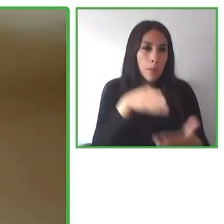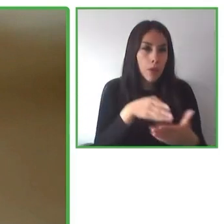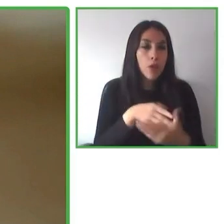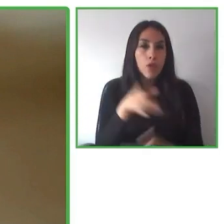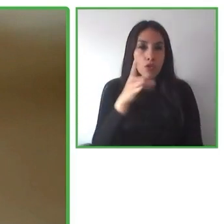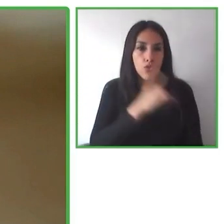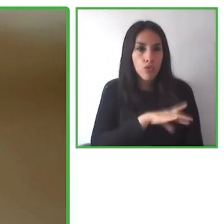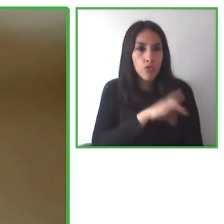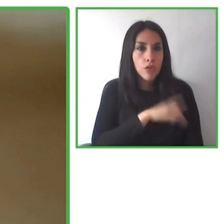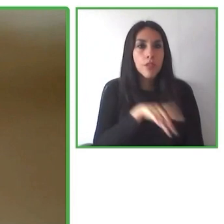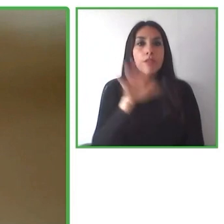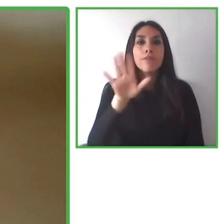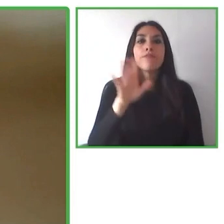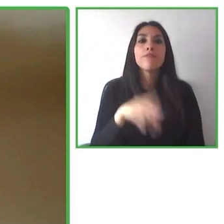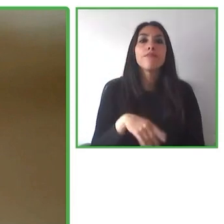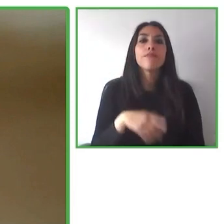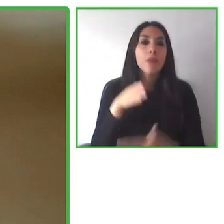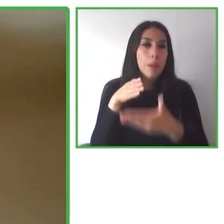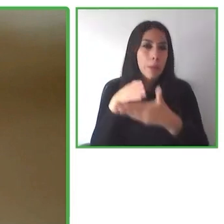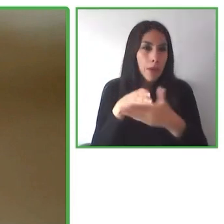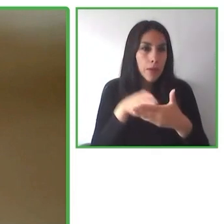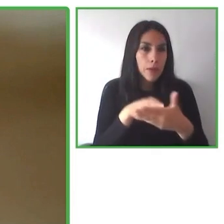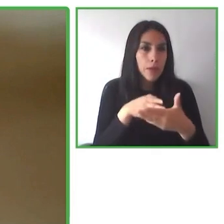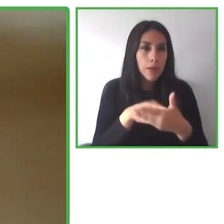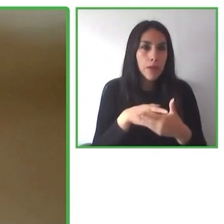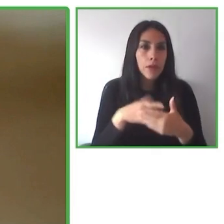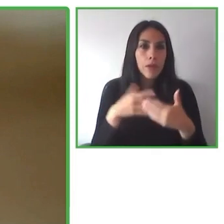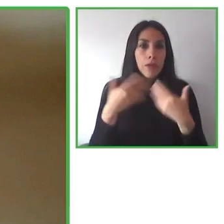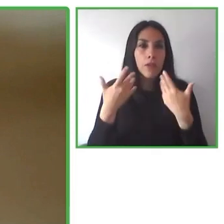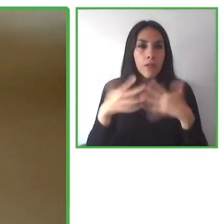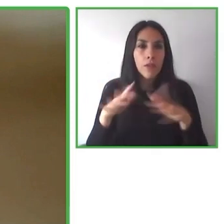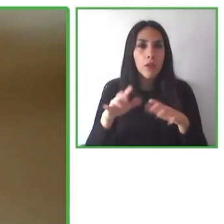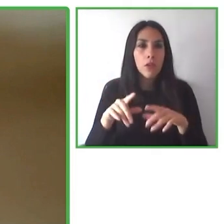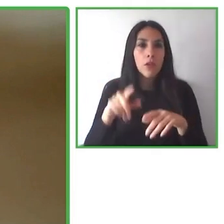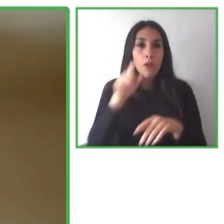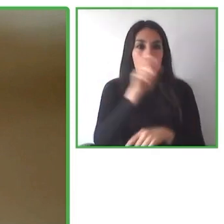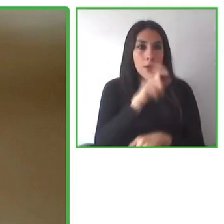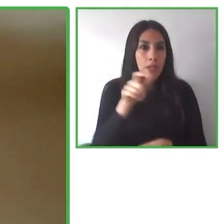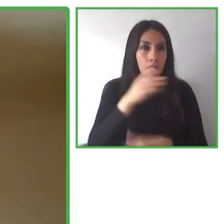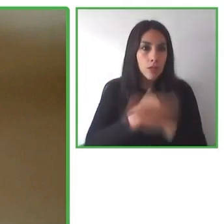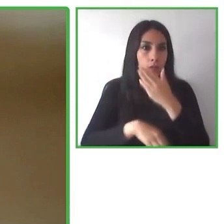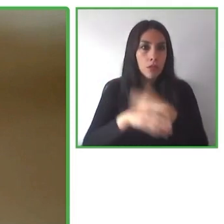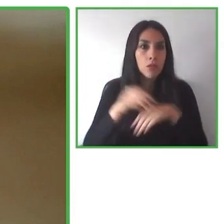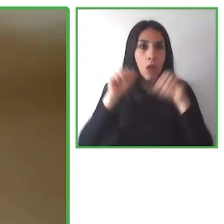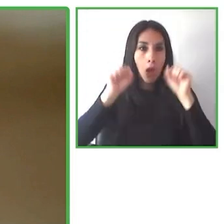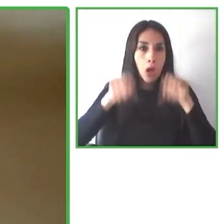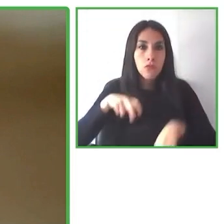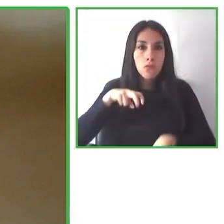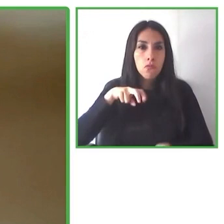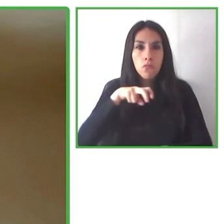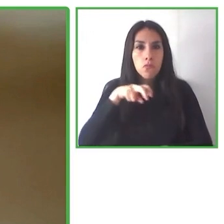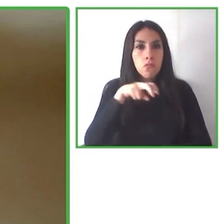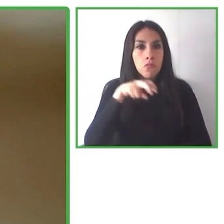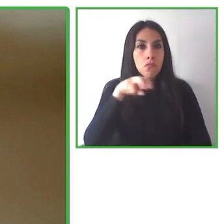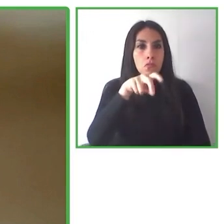for people with physically disabilities to enjoying the outdoors. Glenda is a professor of biology,